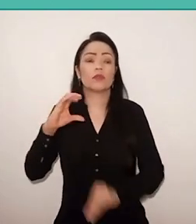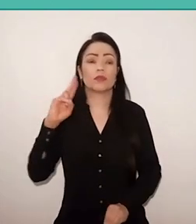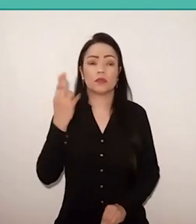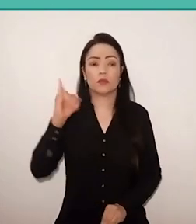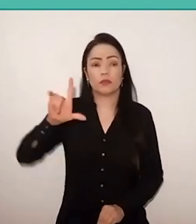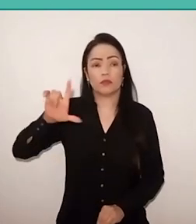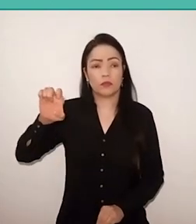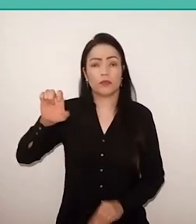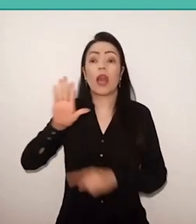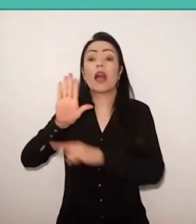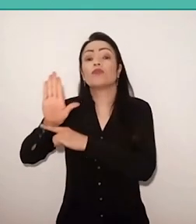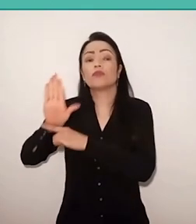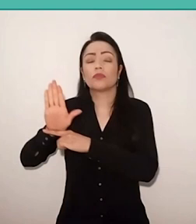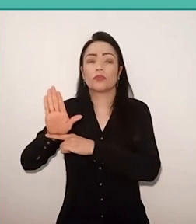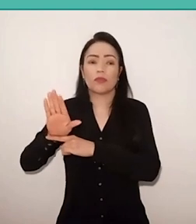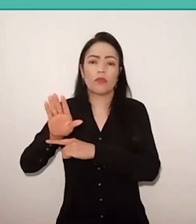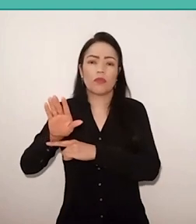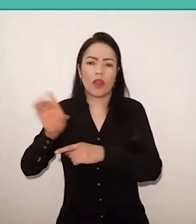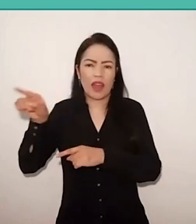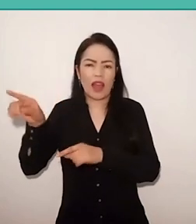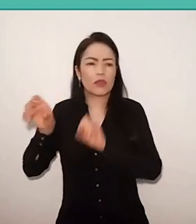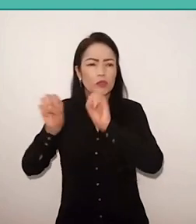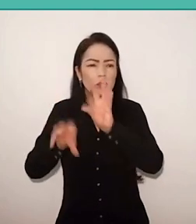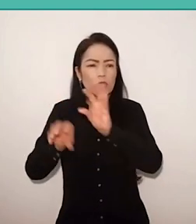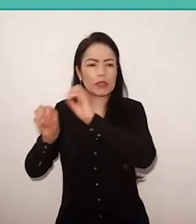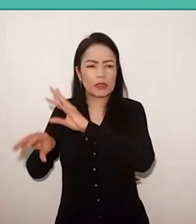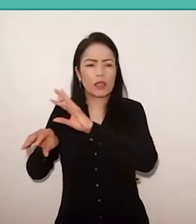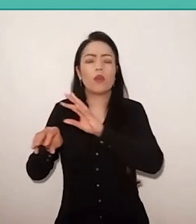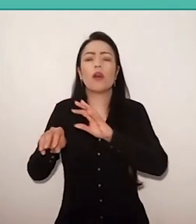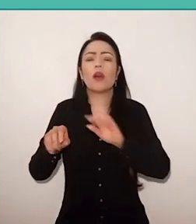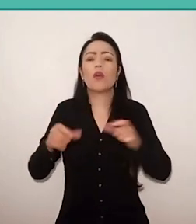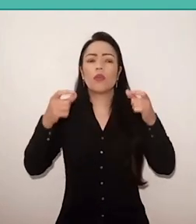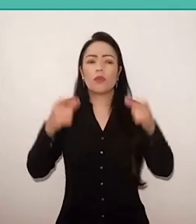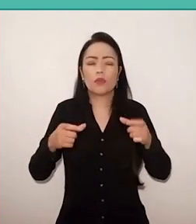worked with peasants, later, in the United States,